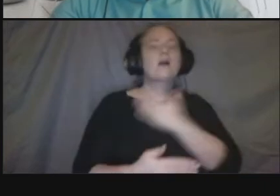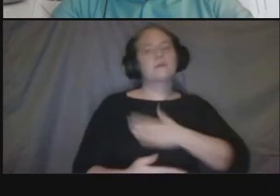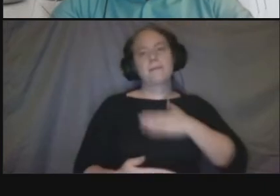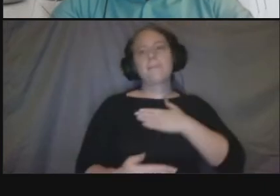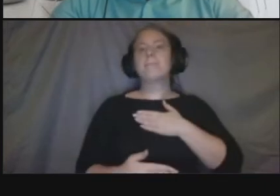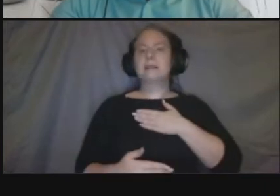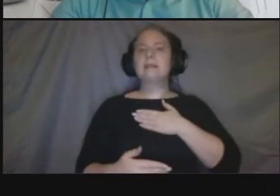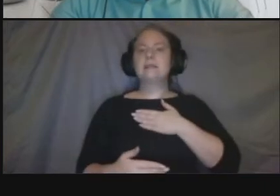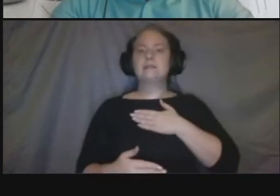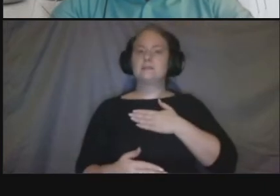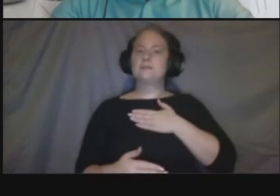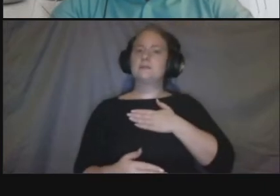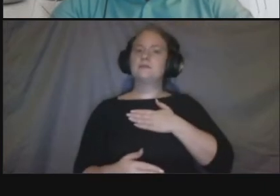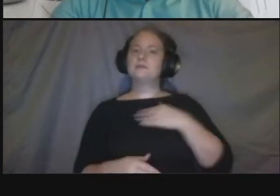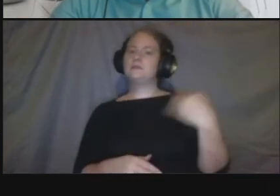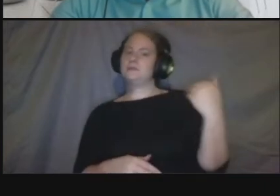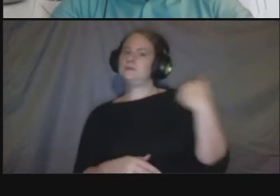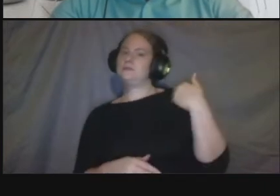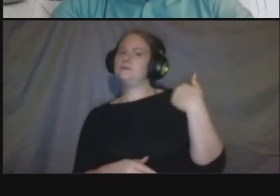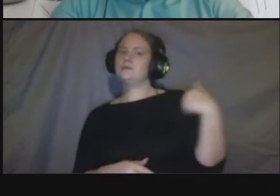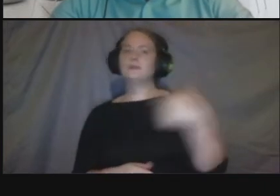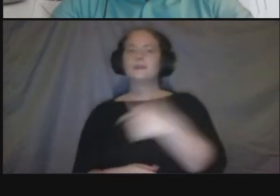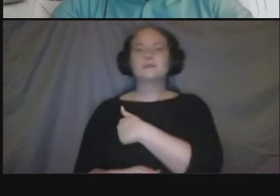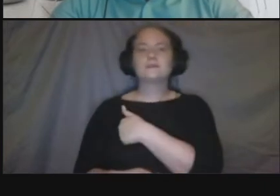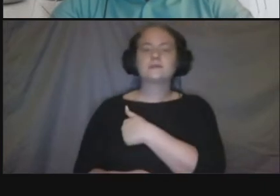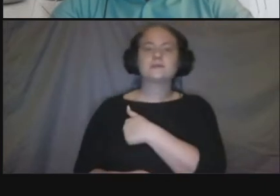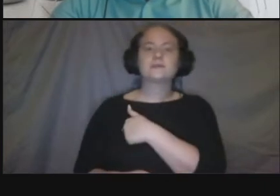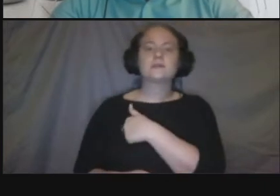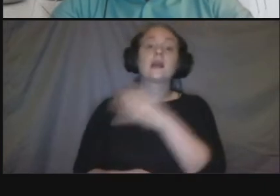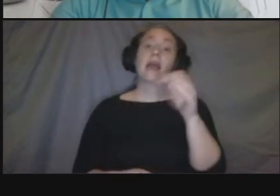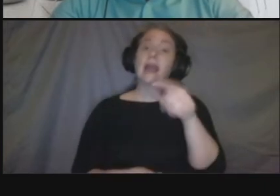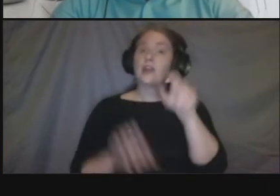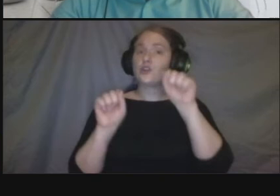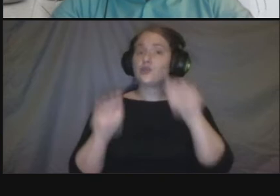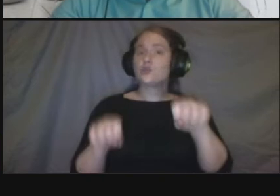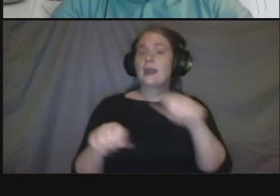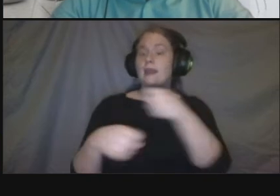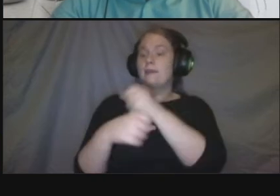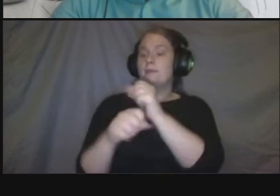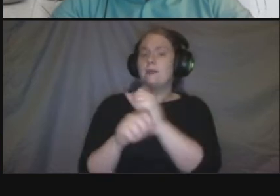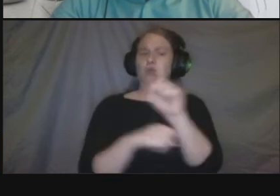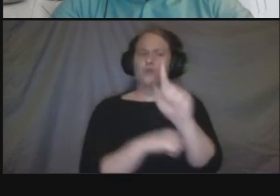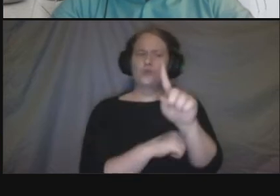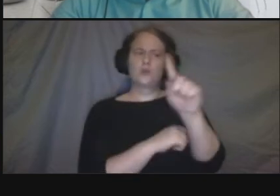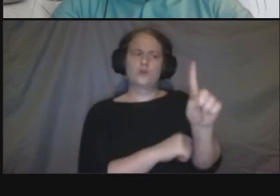uh you can also make a 3-1-1 request and um we can you can request more street lighting